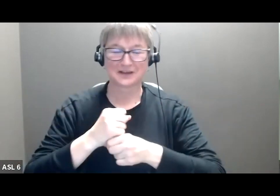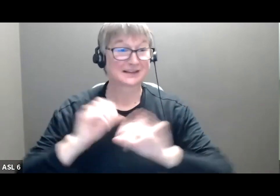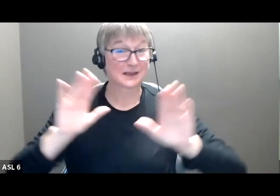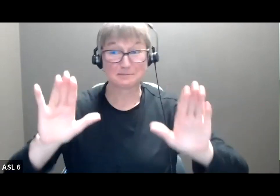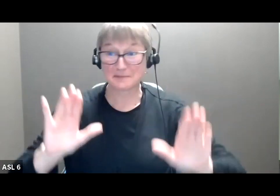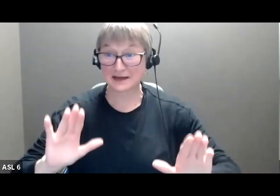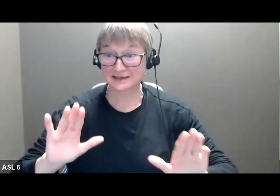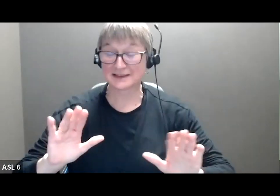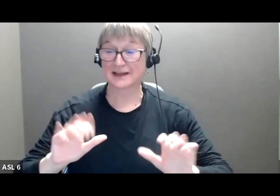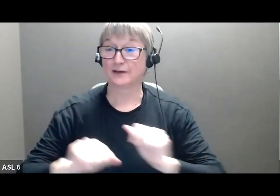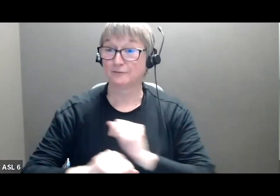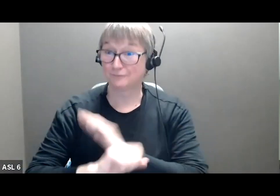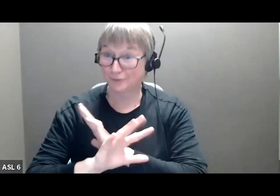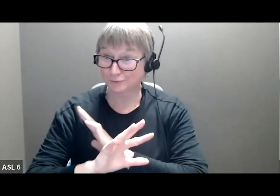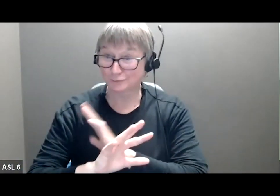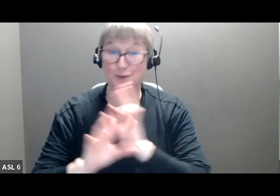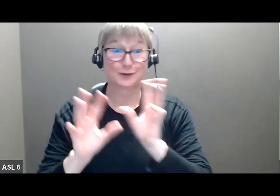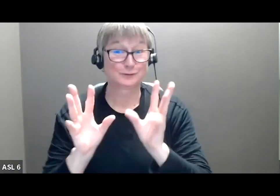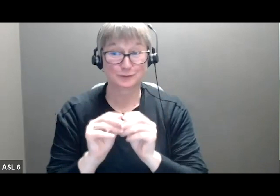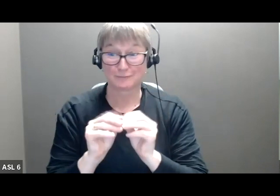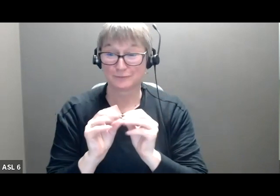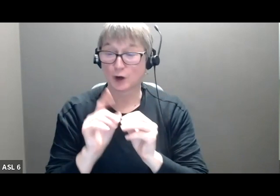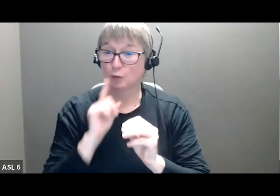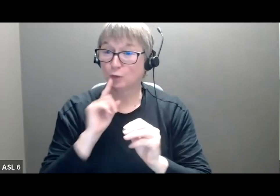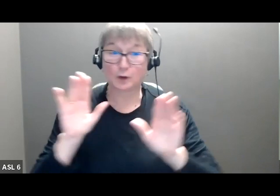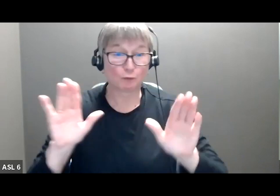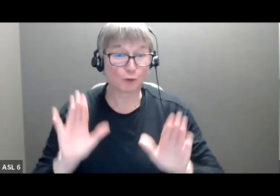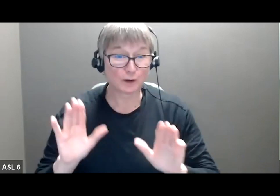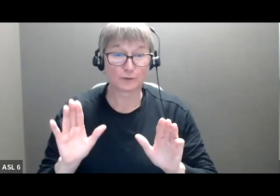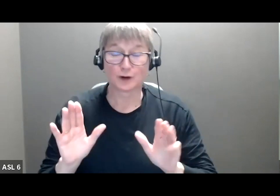been a wonderful opportunity to learn about what others are doing, share some of what we ourselves